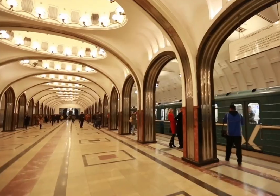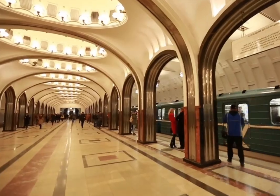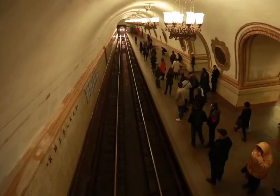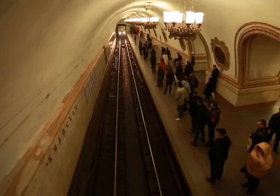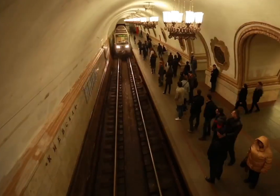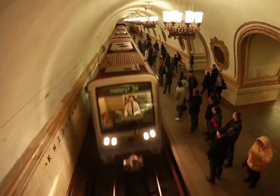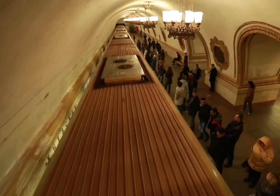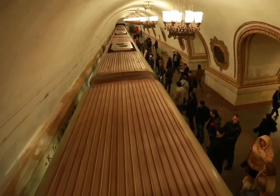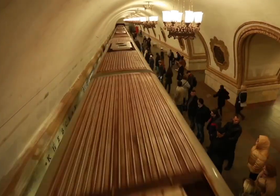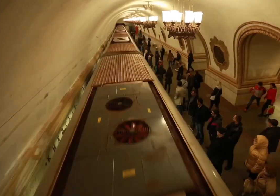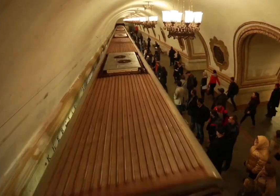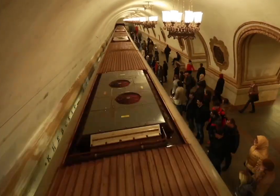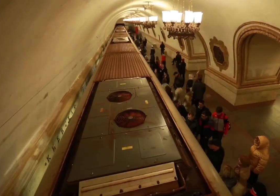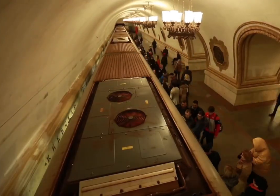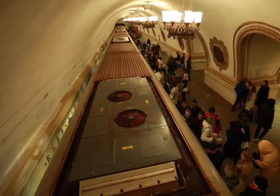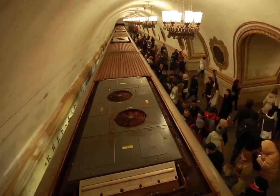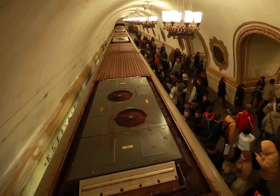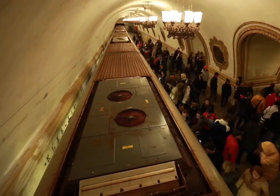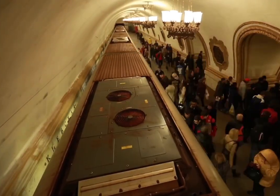(Kievskaya Station)